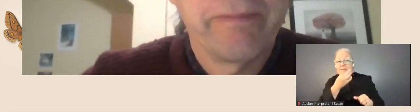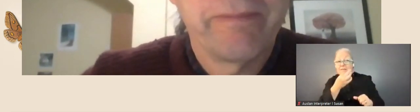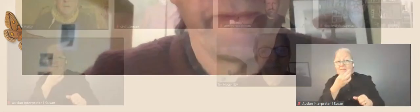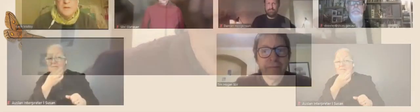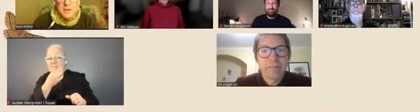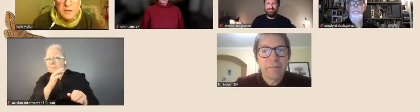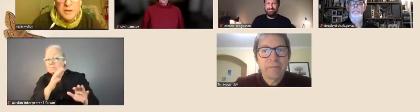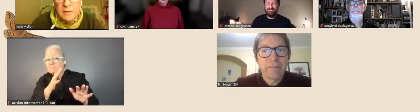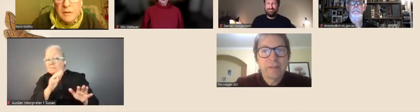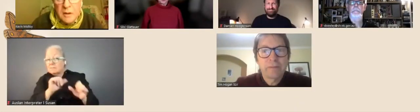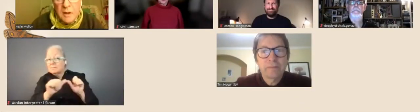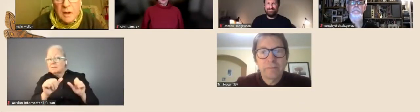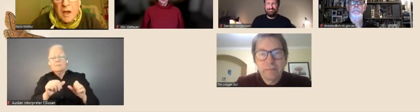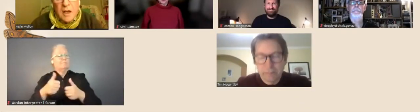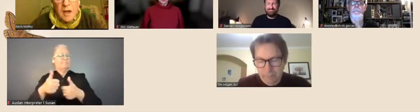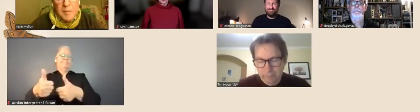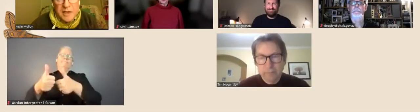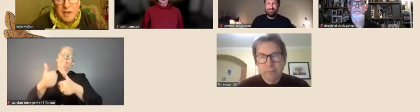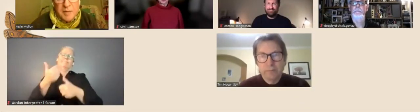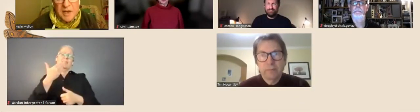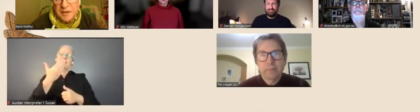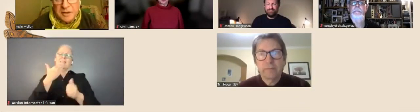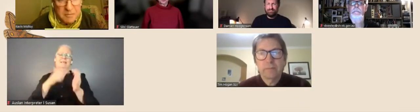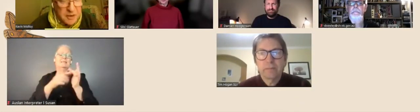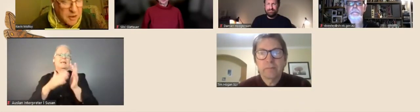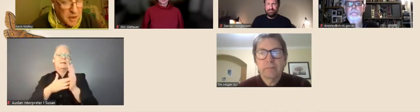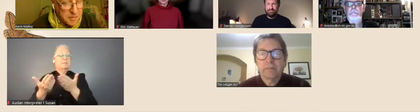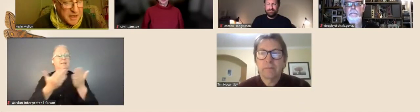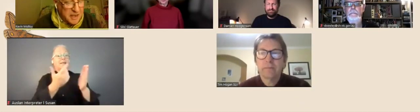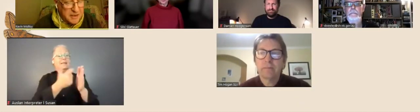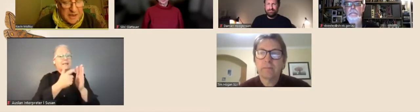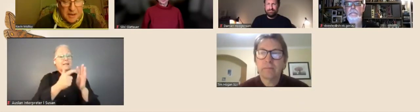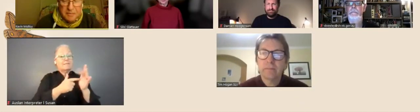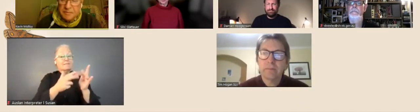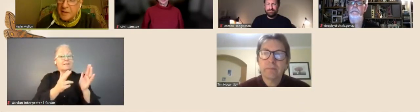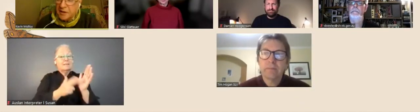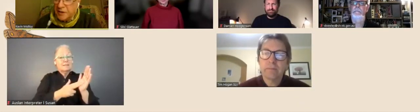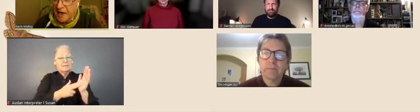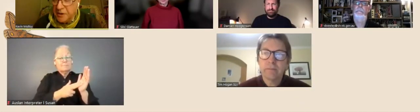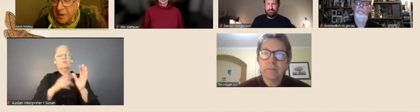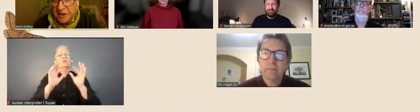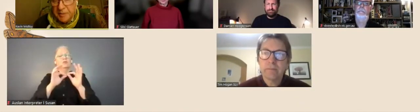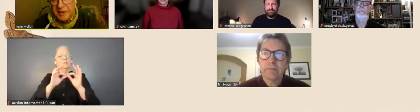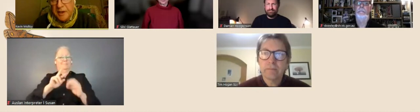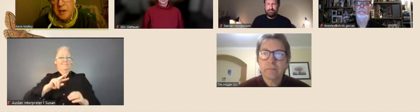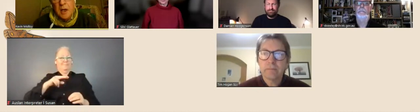Shona: That's great thank you, Tim. Kevin? Kevin Molloy: I might, I might just, just hop in here, just to add to what Tim has said.